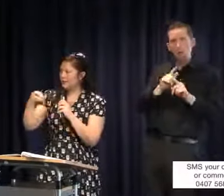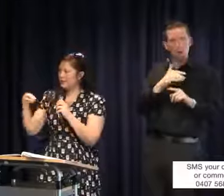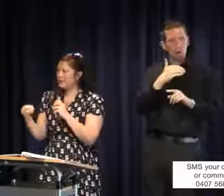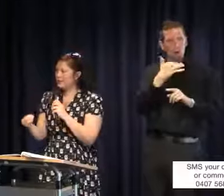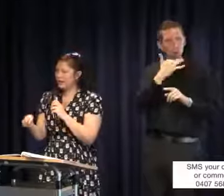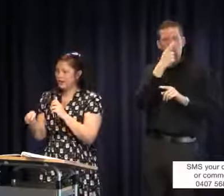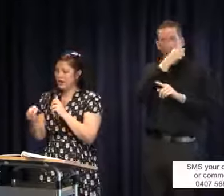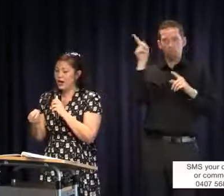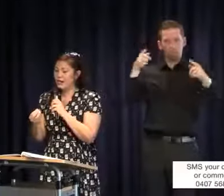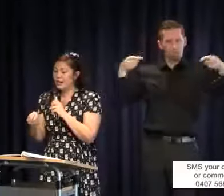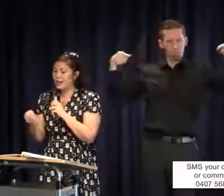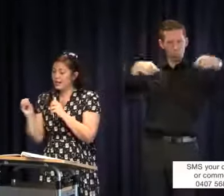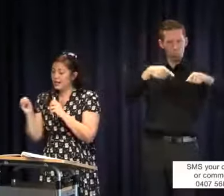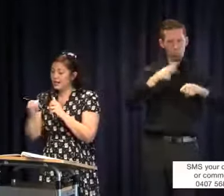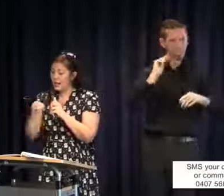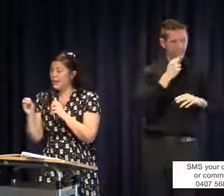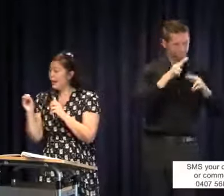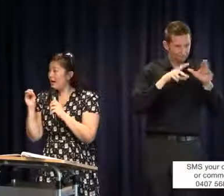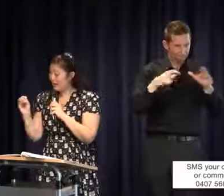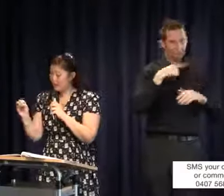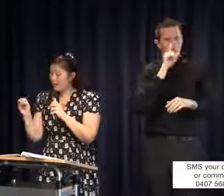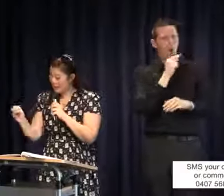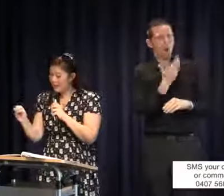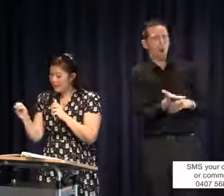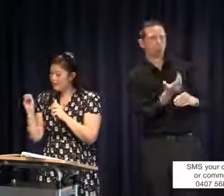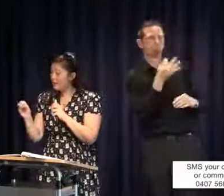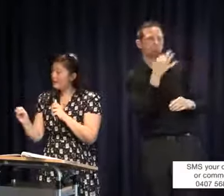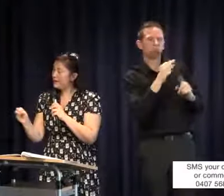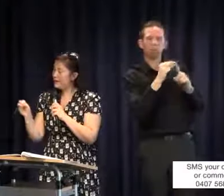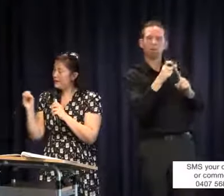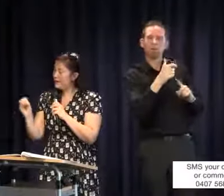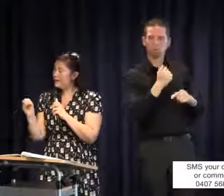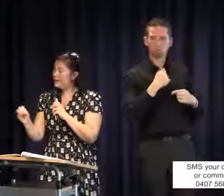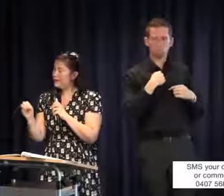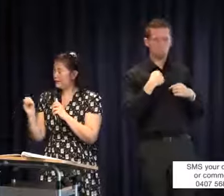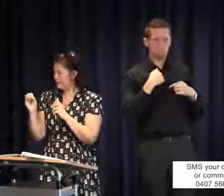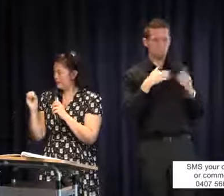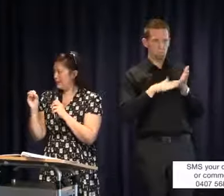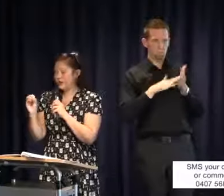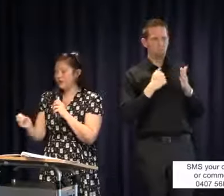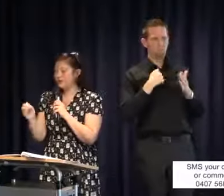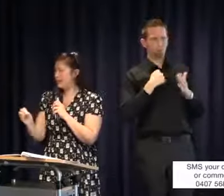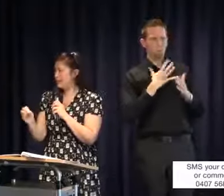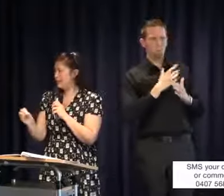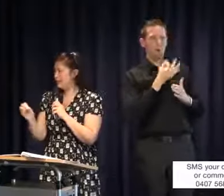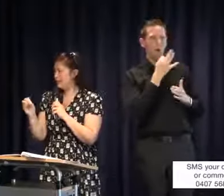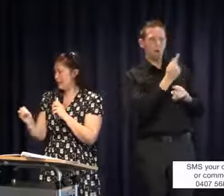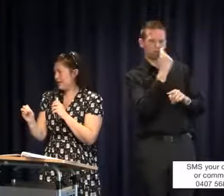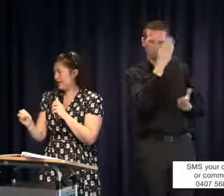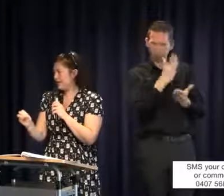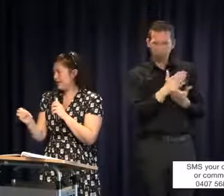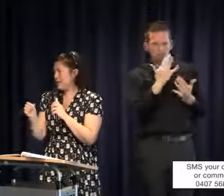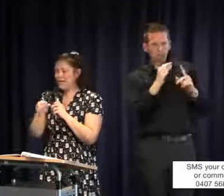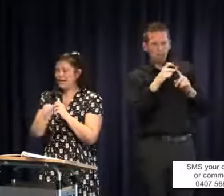and how much could I say I as her parent deem this entirely necessary for education and